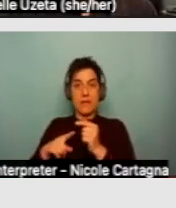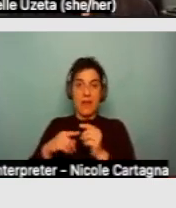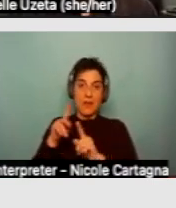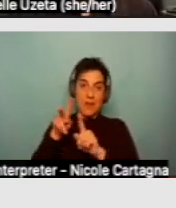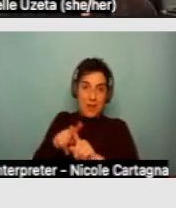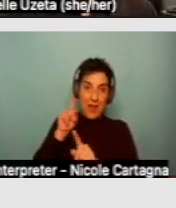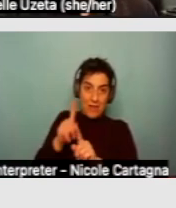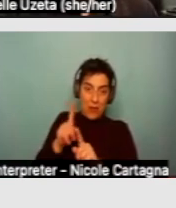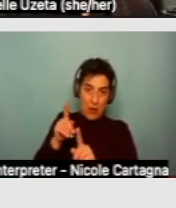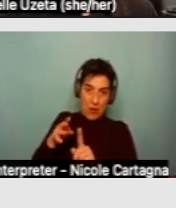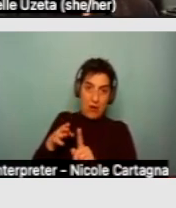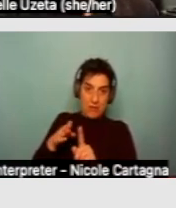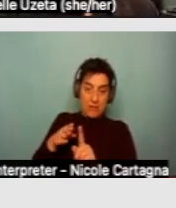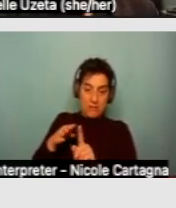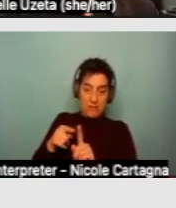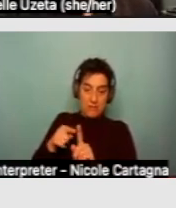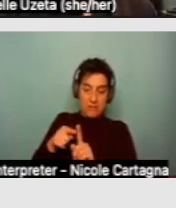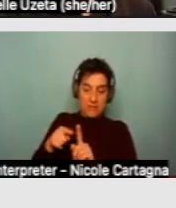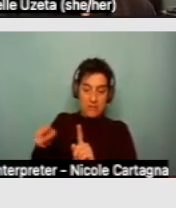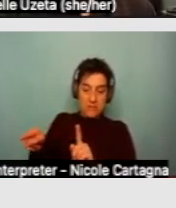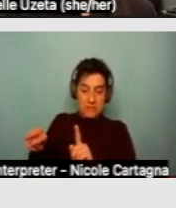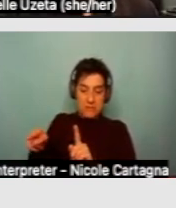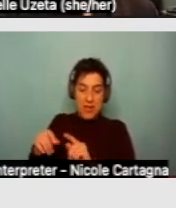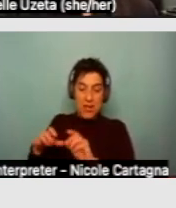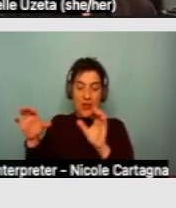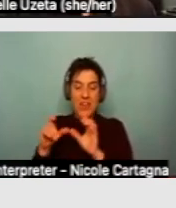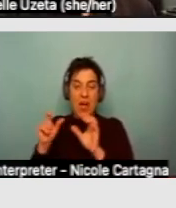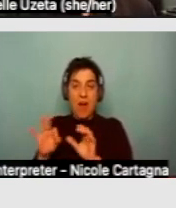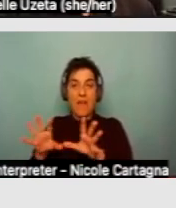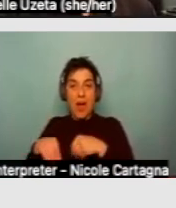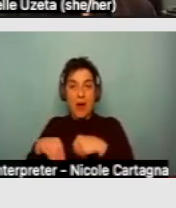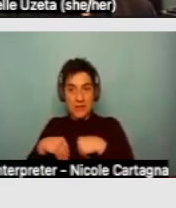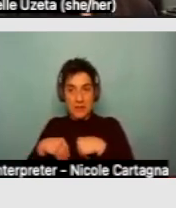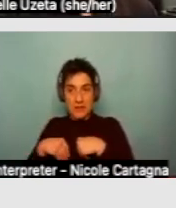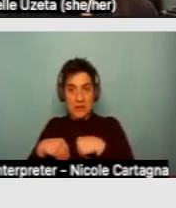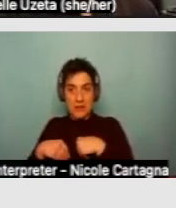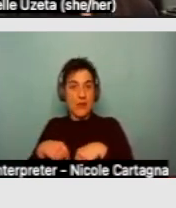date of the certificate of occupancy, so it's really unmanageable for most people.